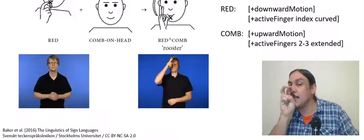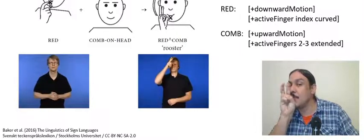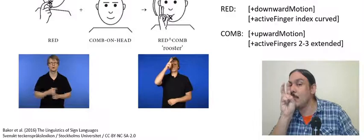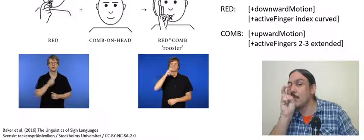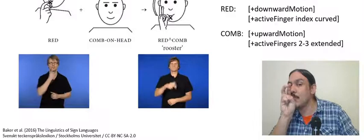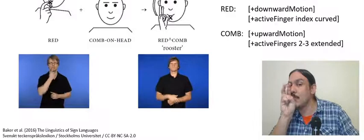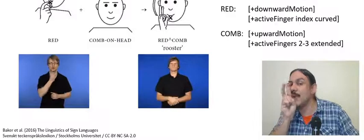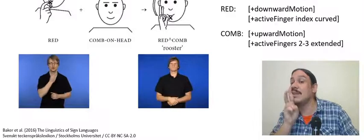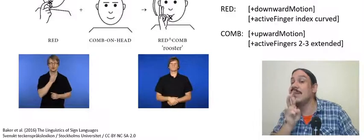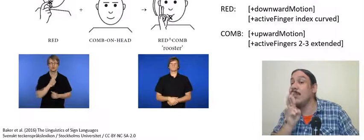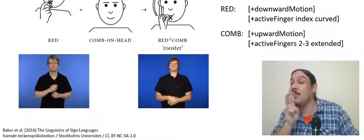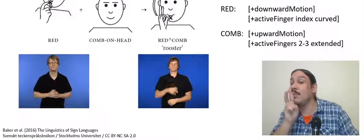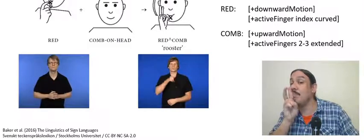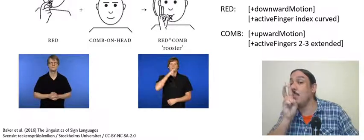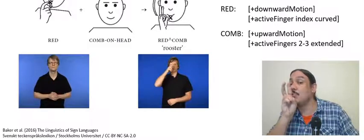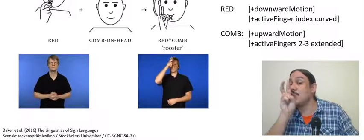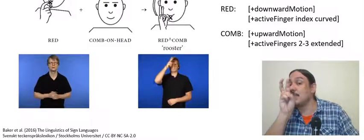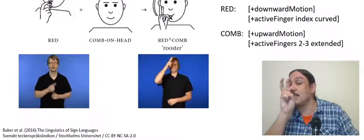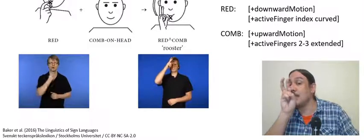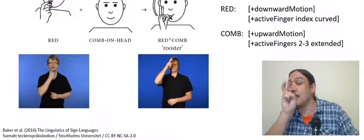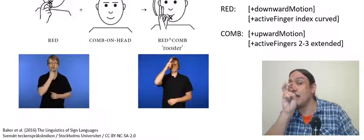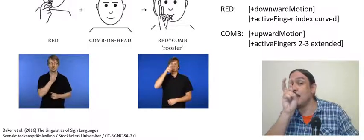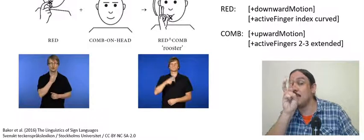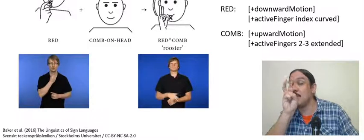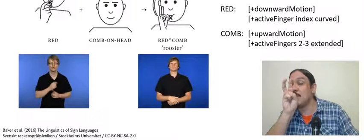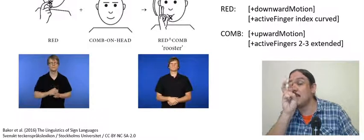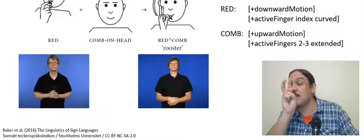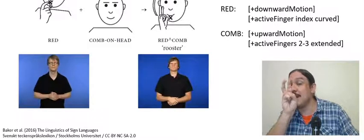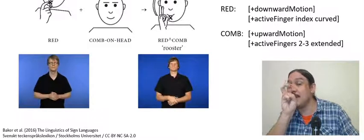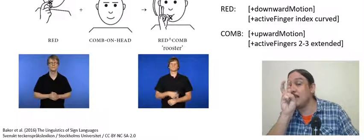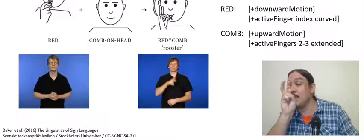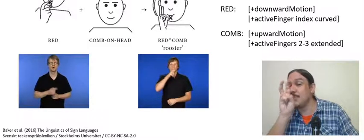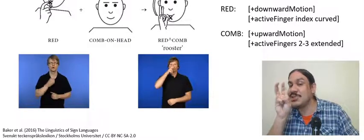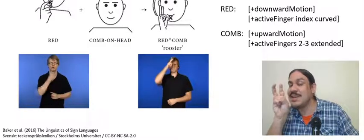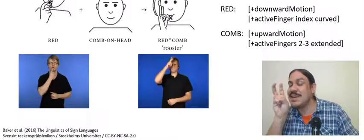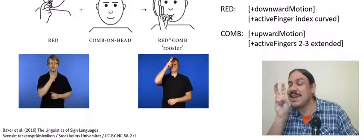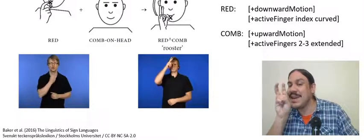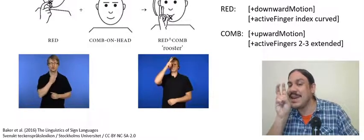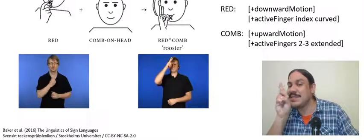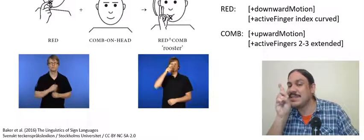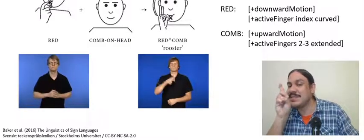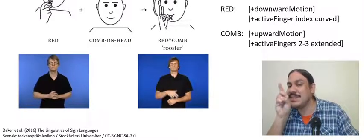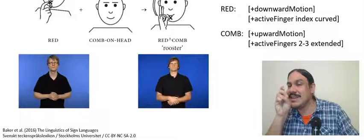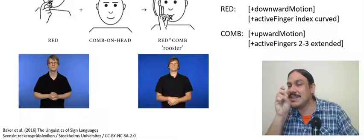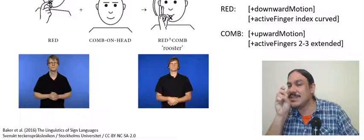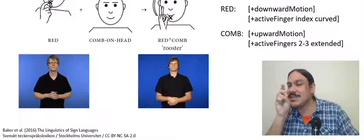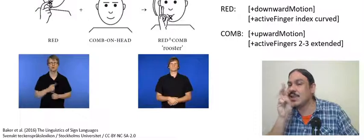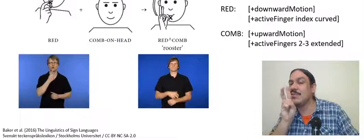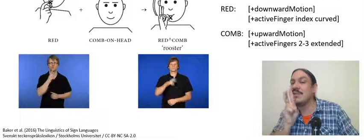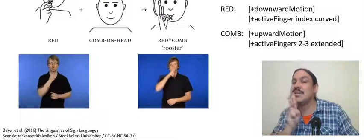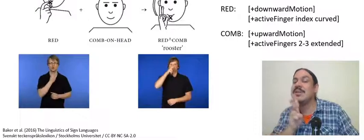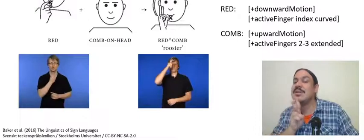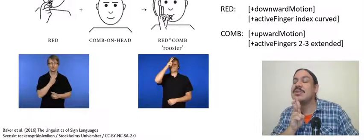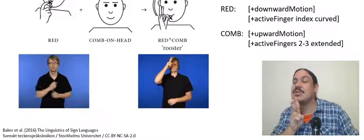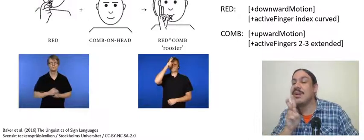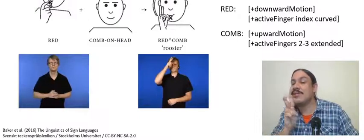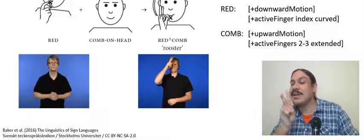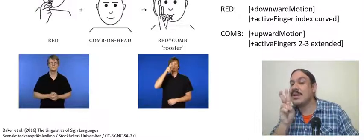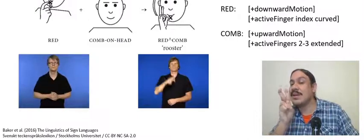survived is the contact with your lips and then you move on to red 'rooster'